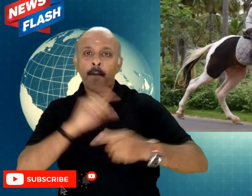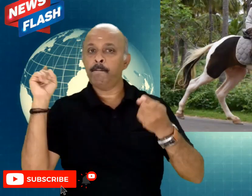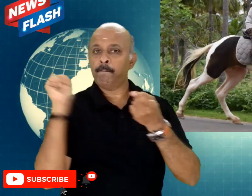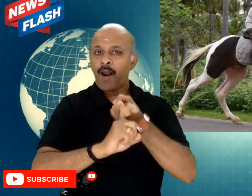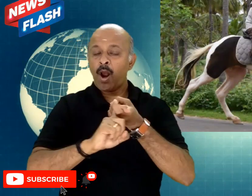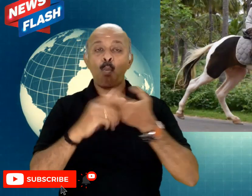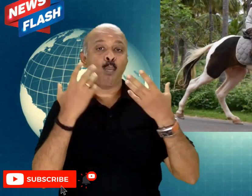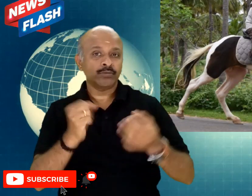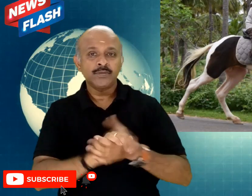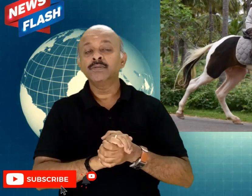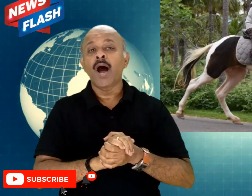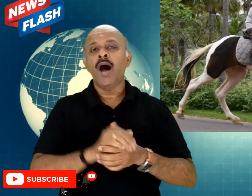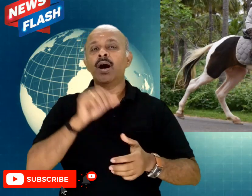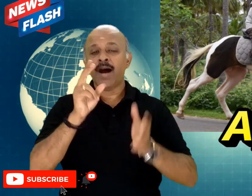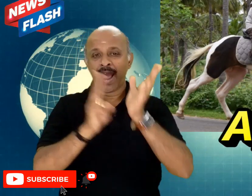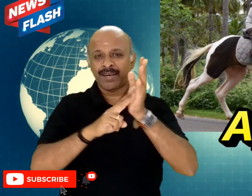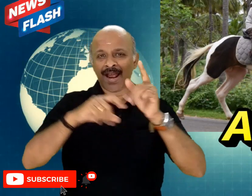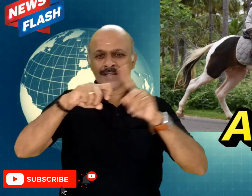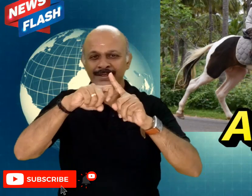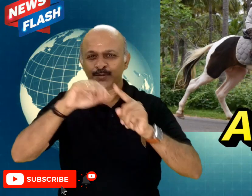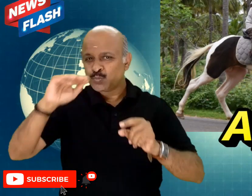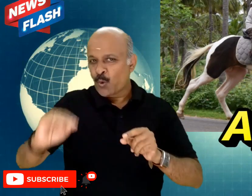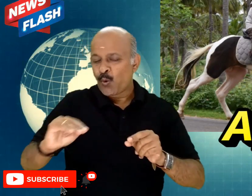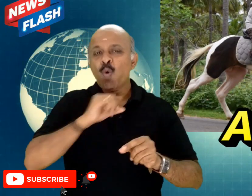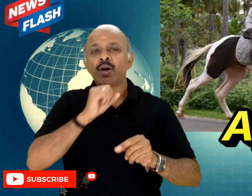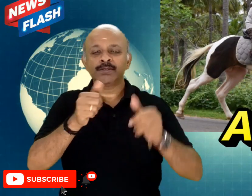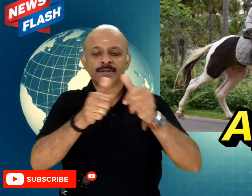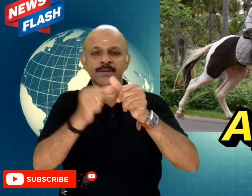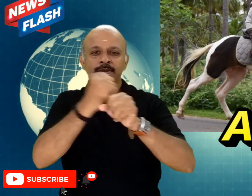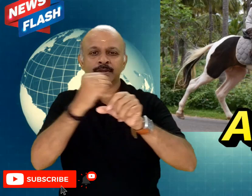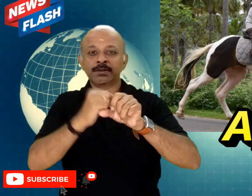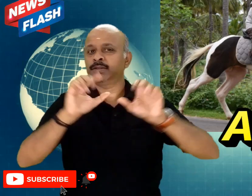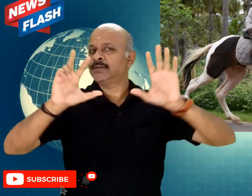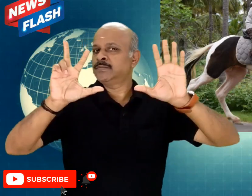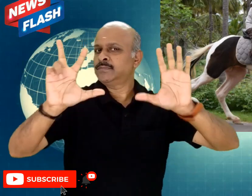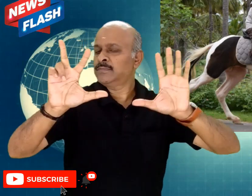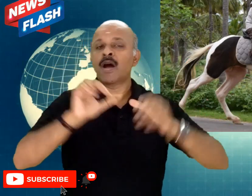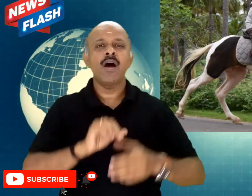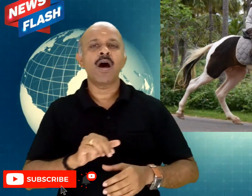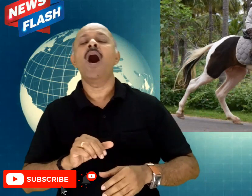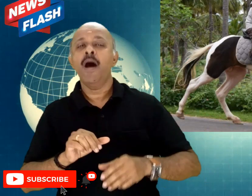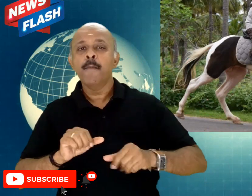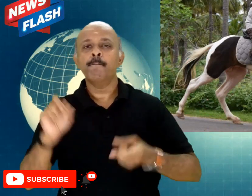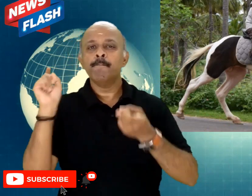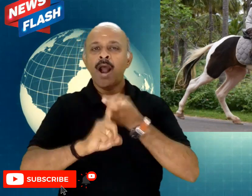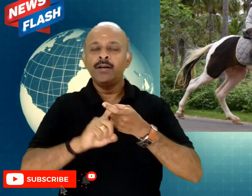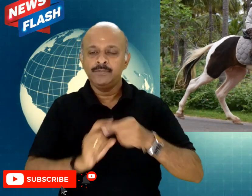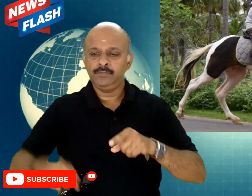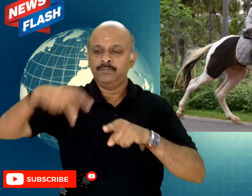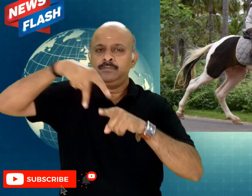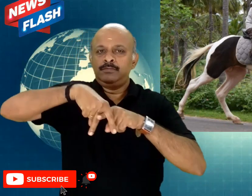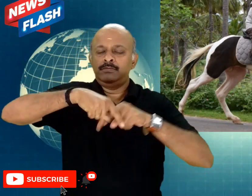at Kerala he has contested in Horse racing Competitions When he was 8 years old